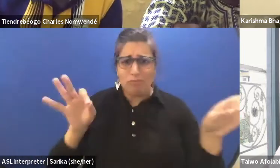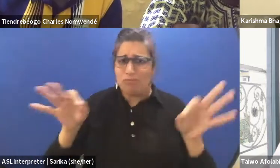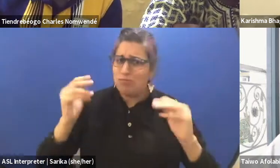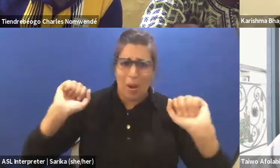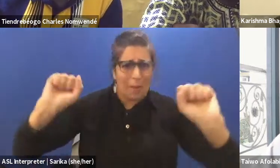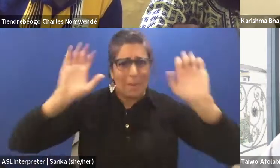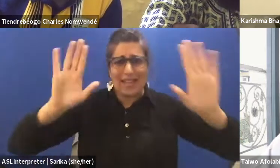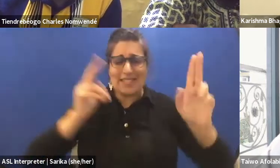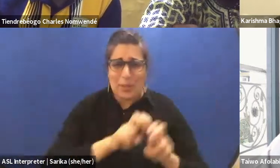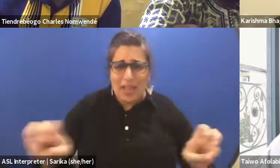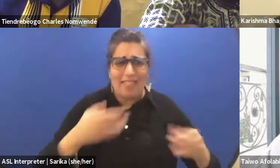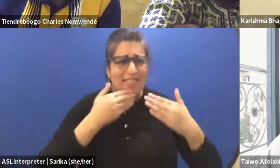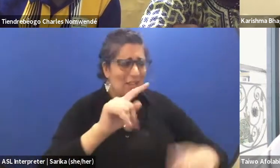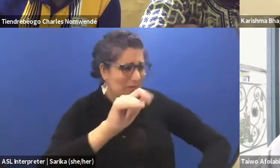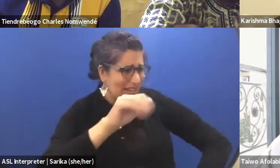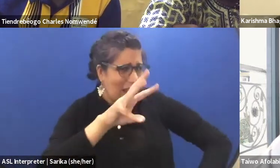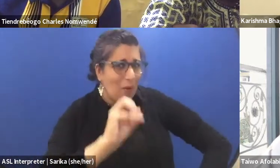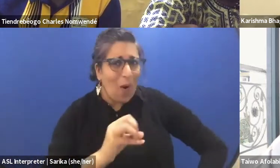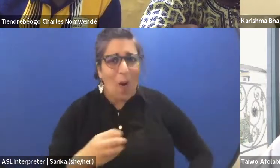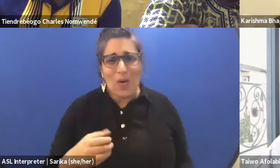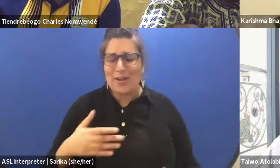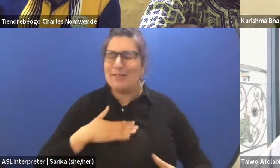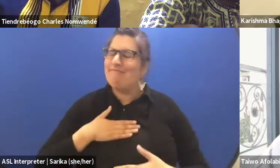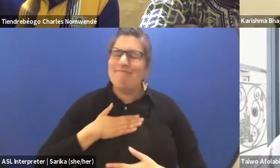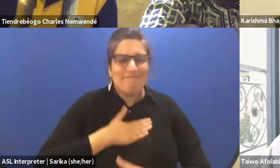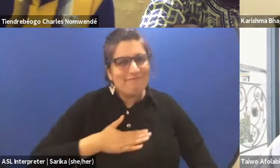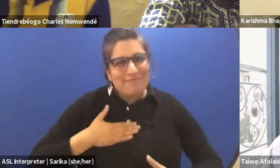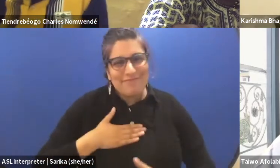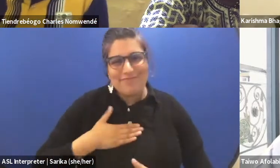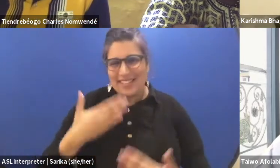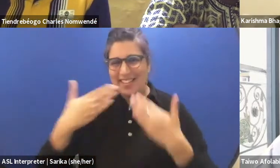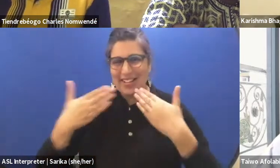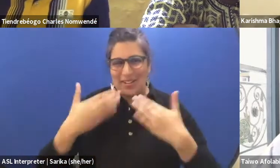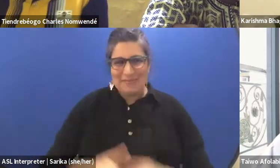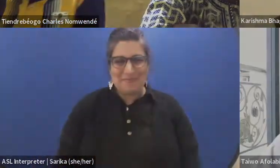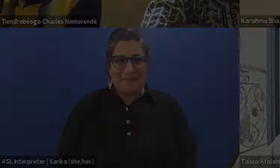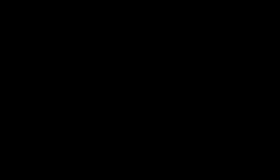Thanks Taiwo. You are wonderful and it's just been such a pleasure. Thank you. Thank you. Thank you.